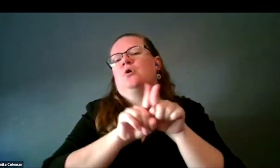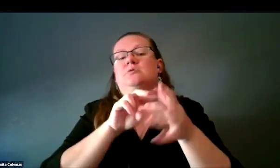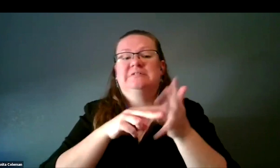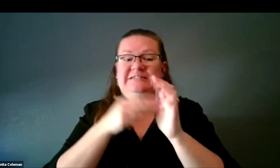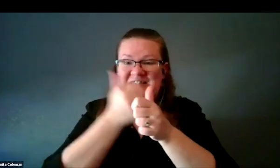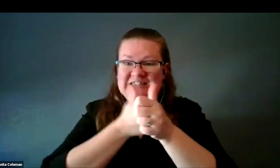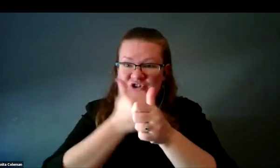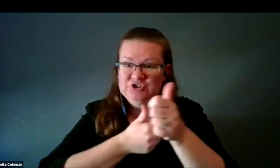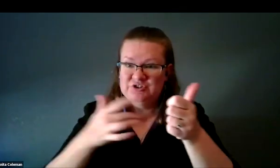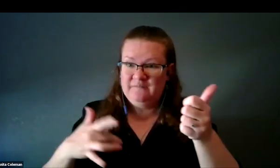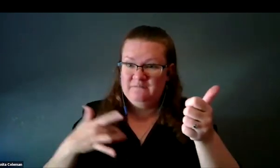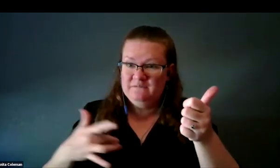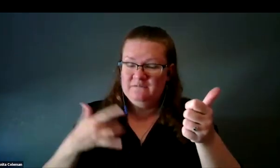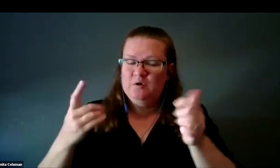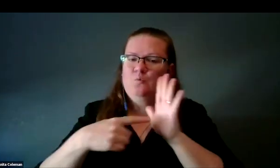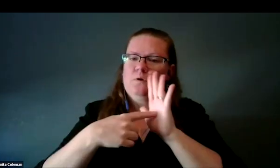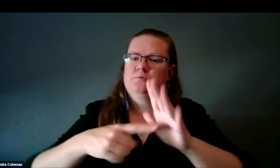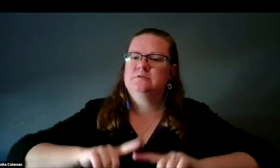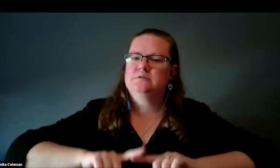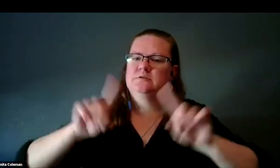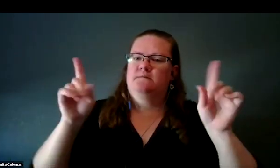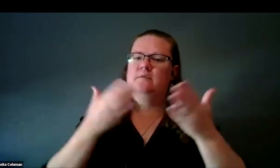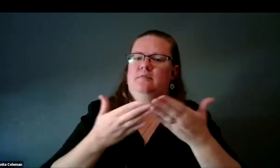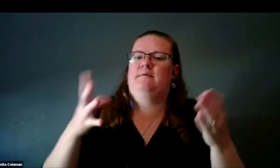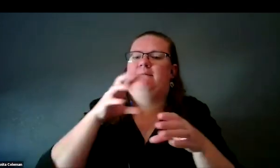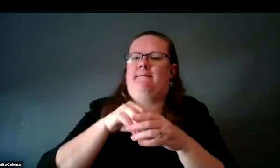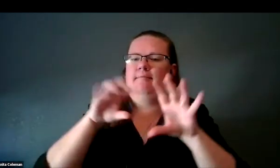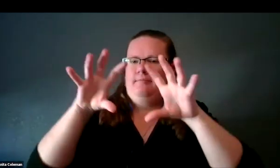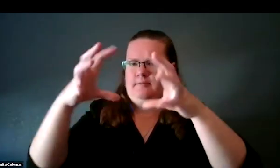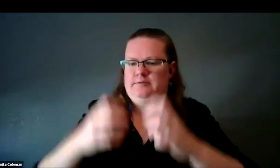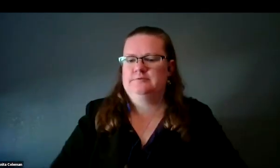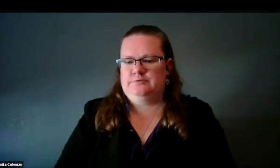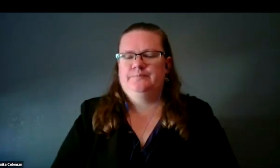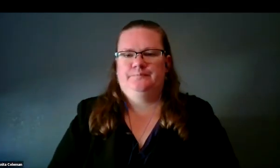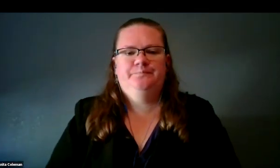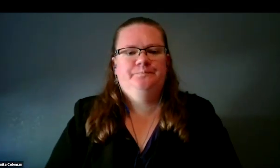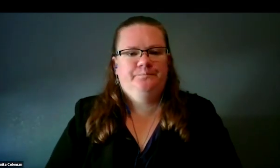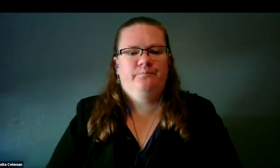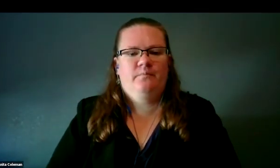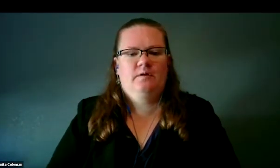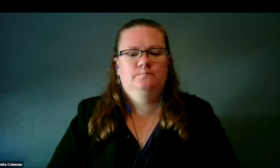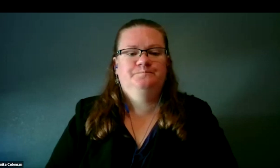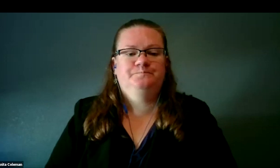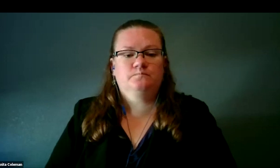Each one of those features represents something in the cluster itself. We tried that.